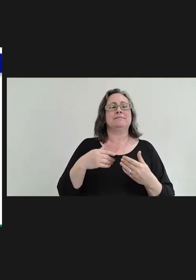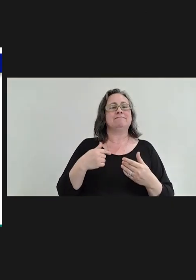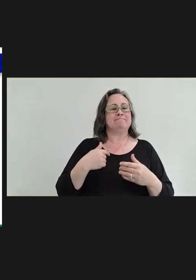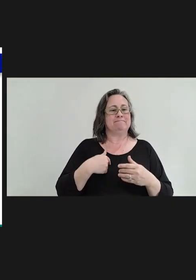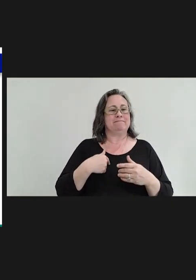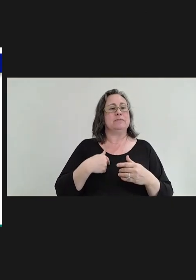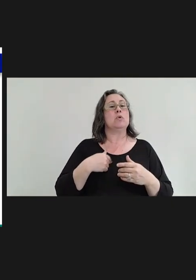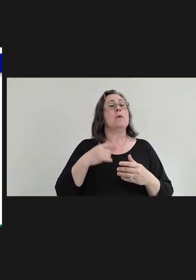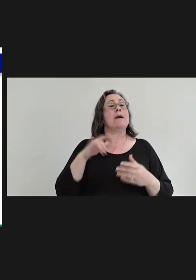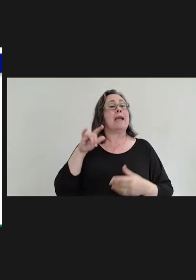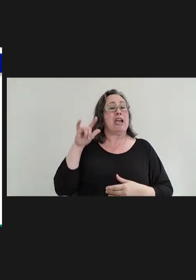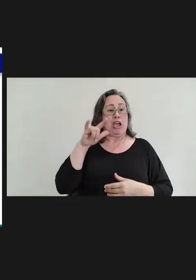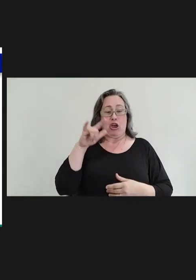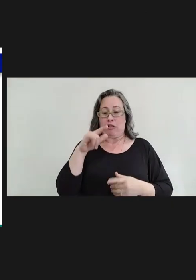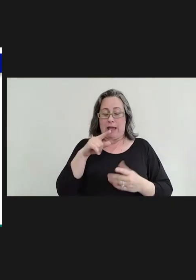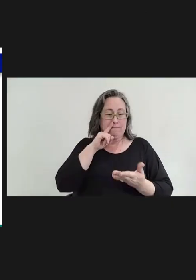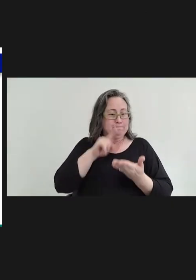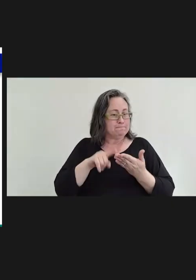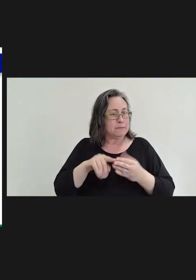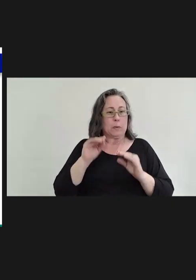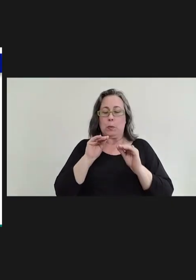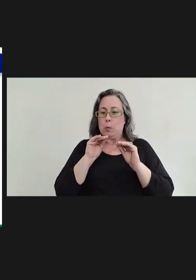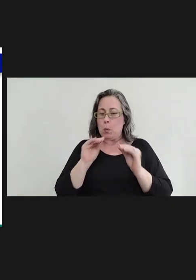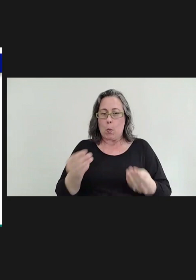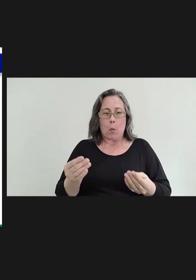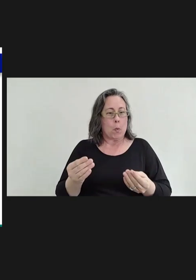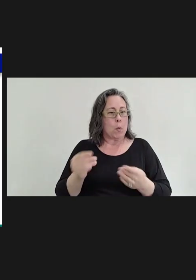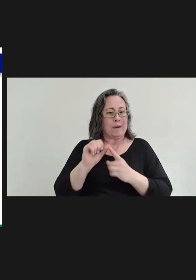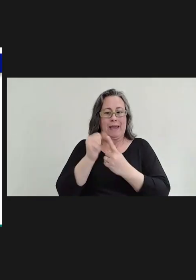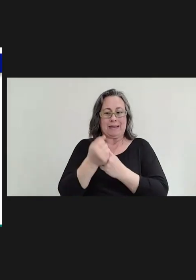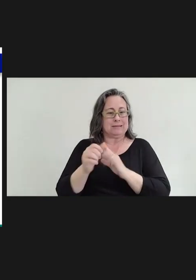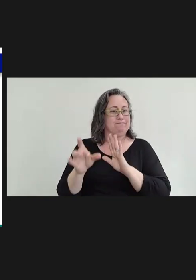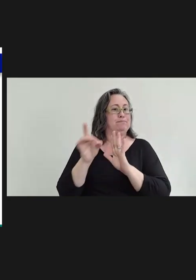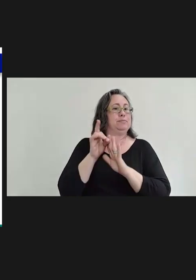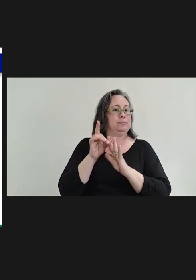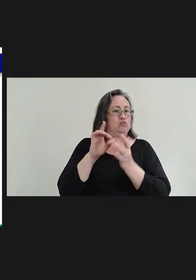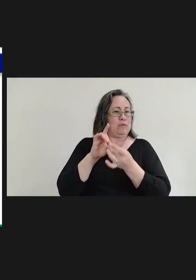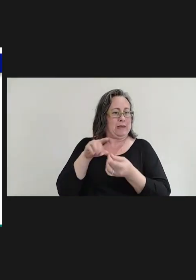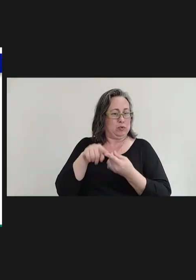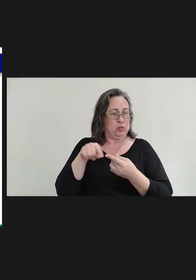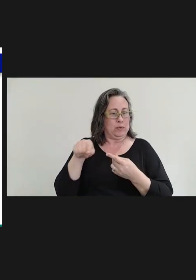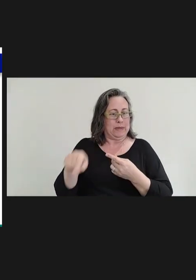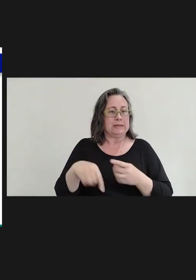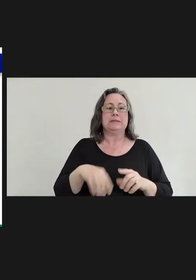investigation, there were no cases detected linked to this healthcare setting, no cases detected.